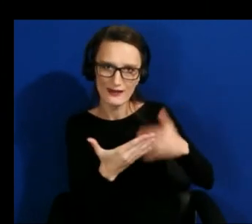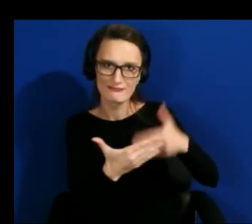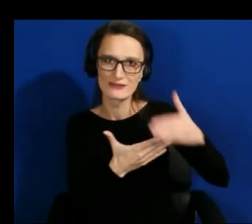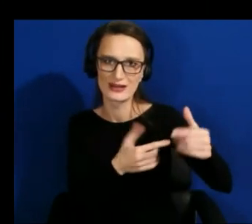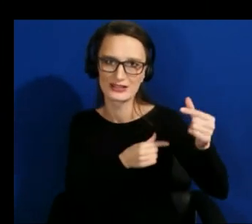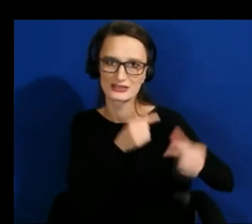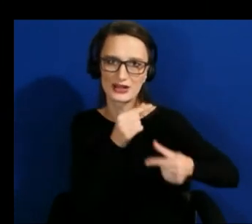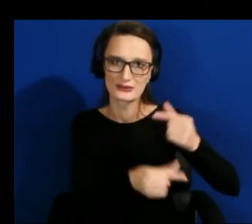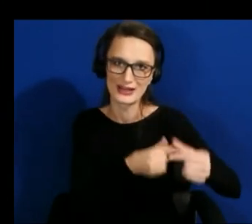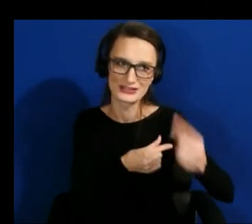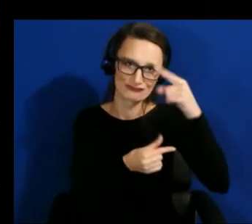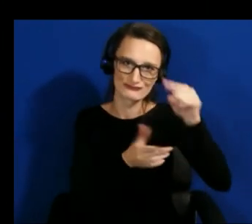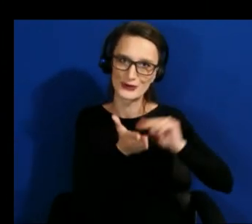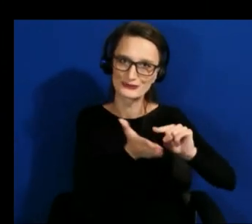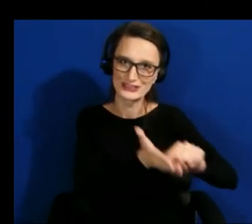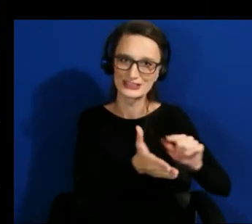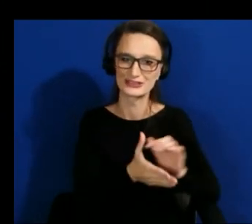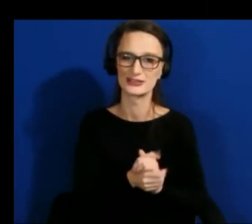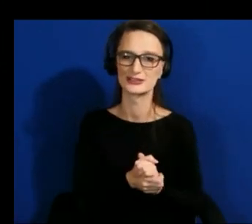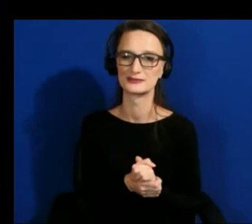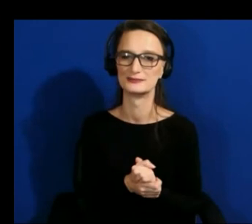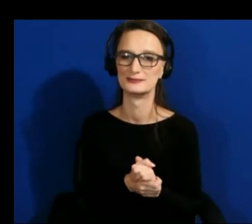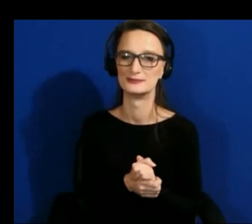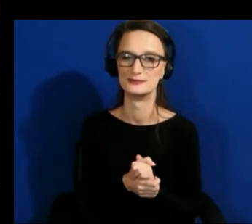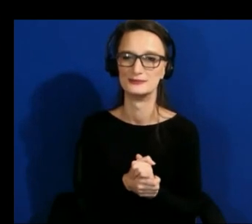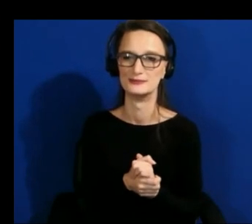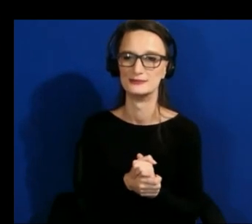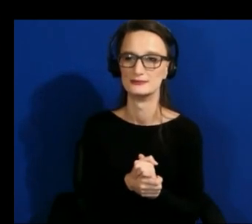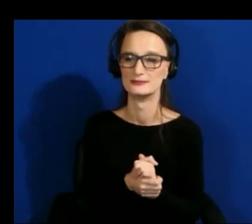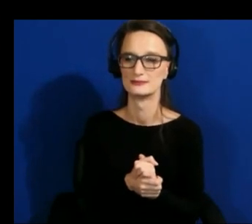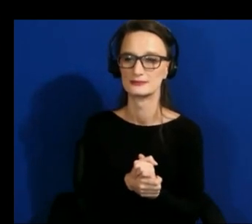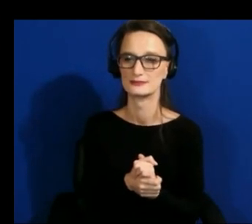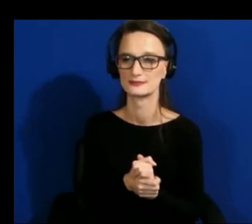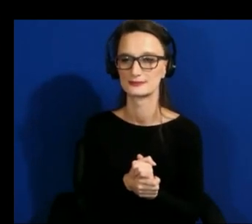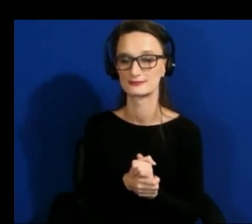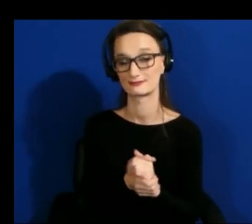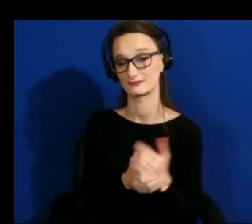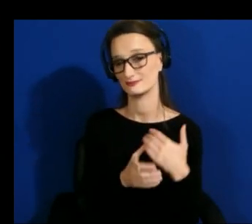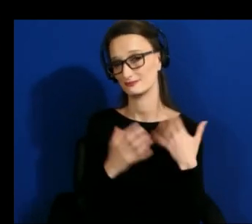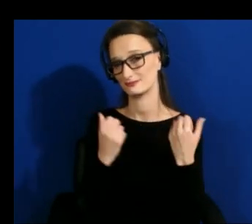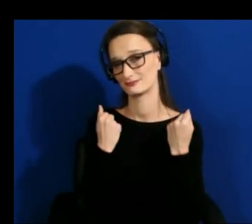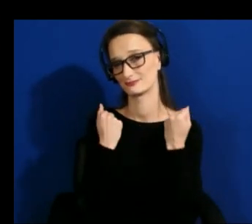ah well um there are many ways to do this i mean it depends on who the question